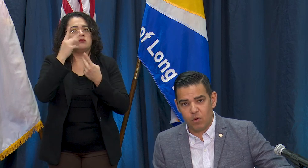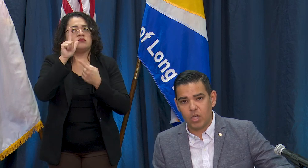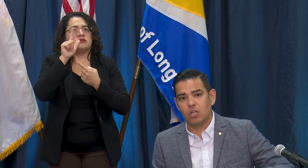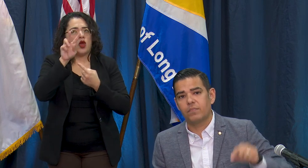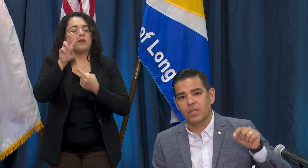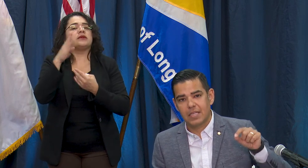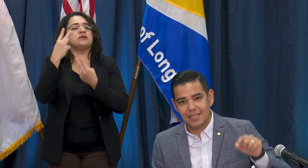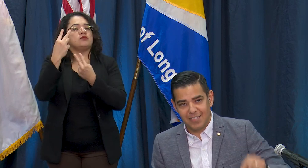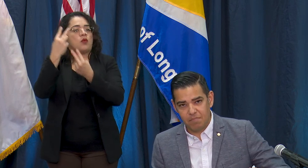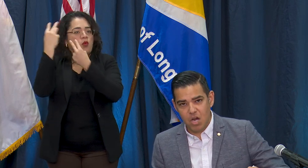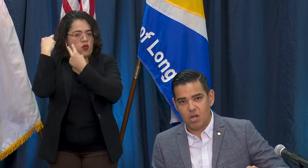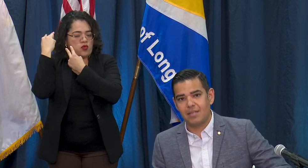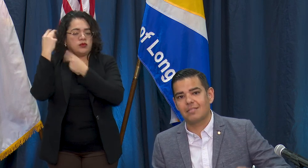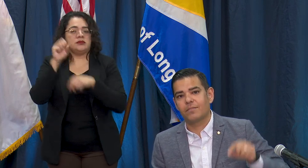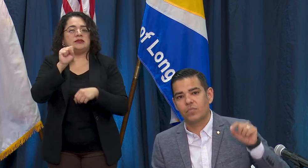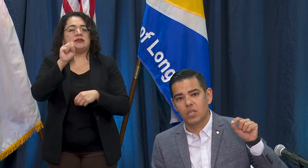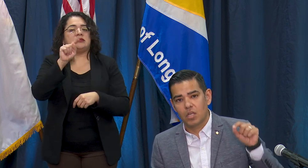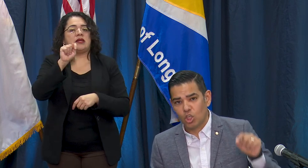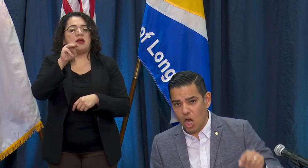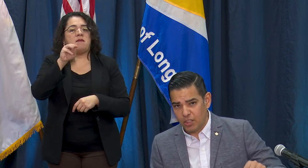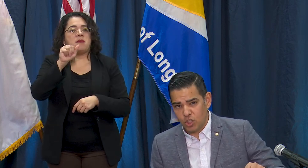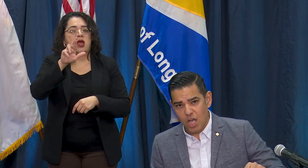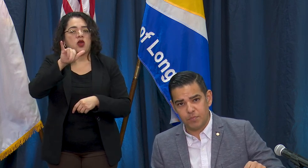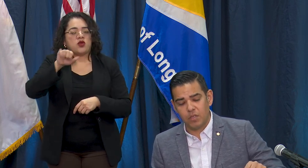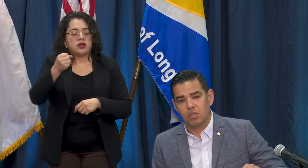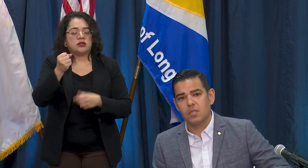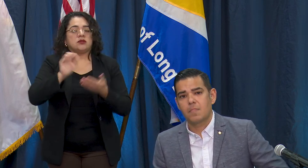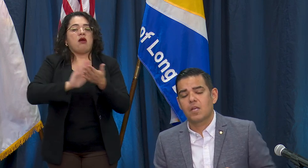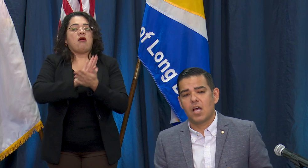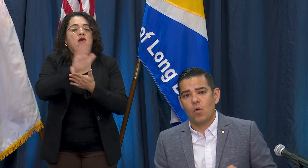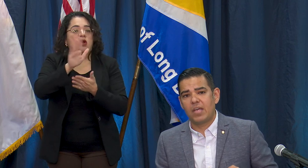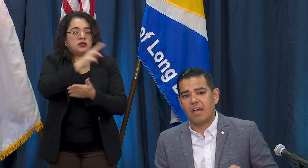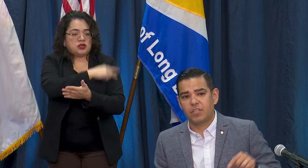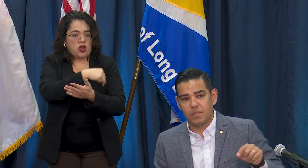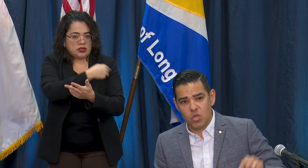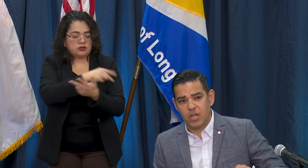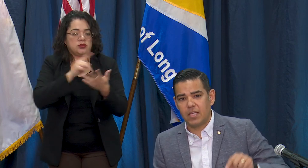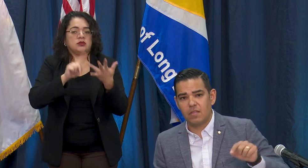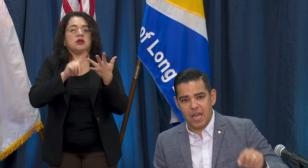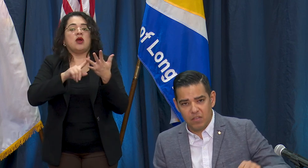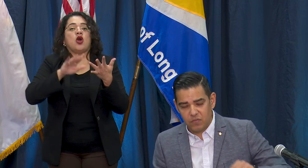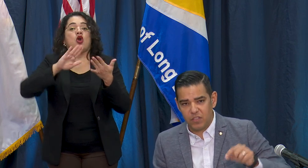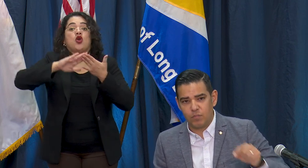Memorial, St. Mary's, College Hospital, we have Community that is in